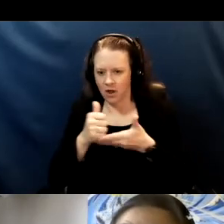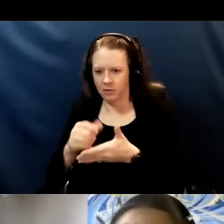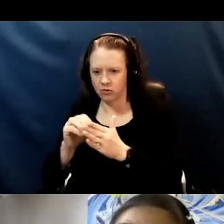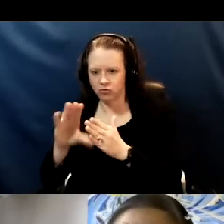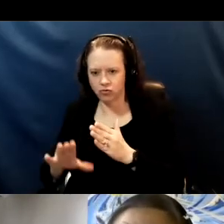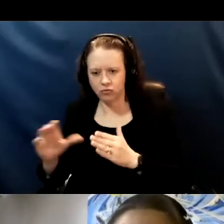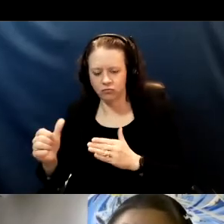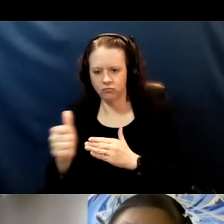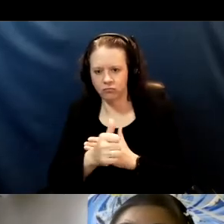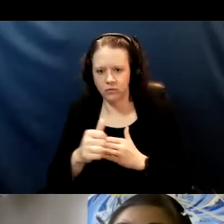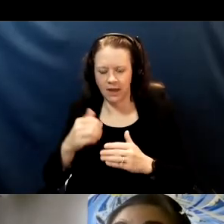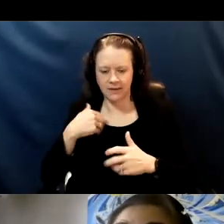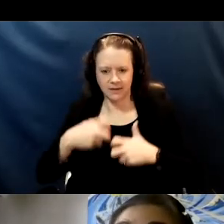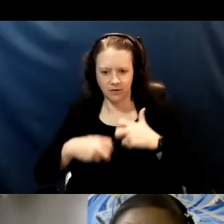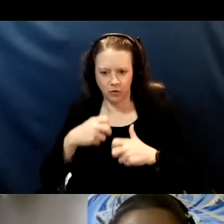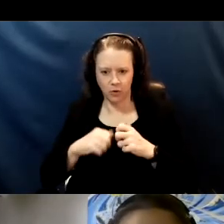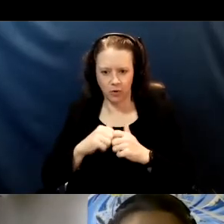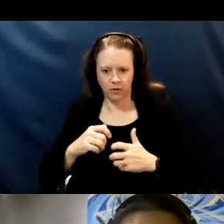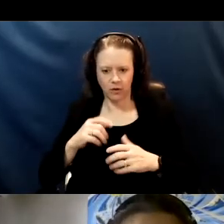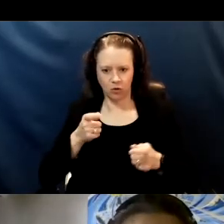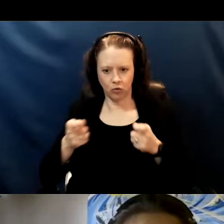with controlling their respiratory particles.